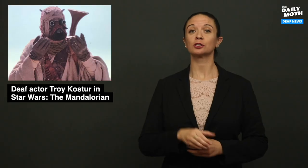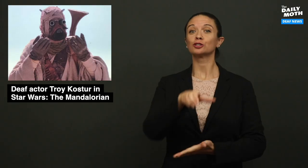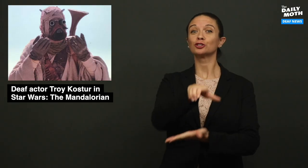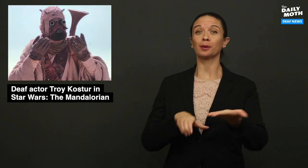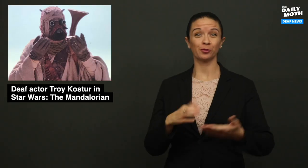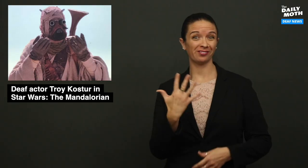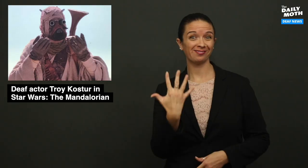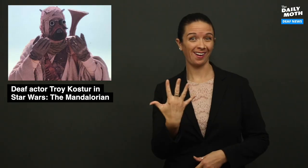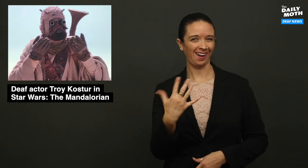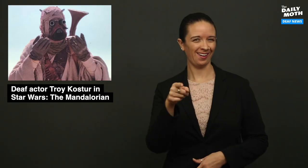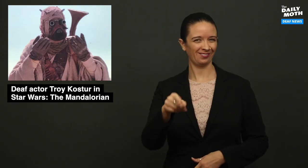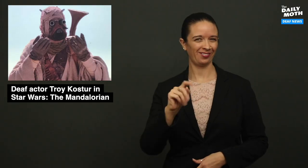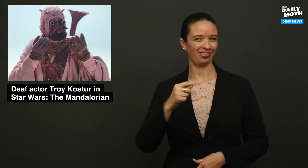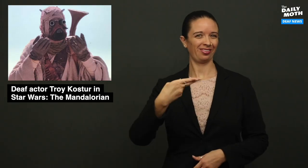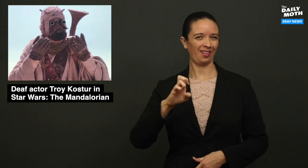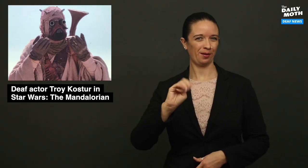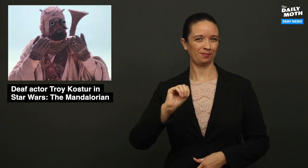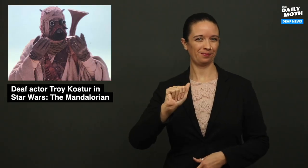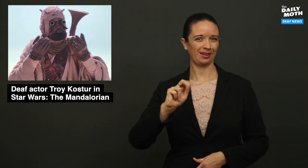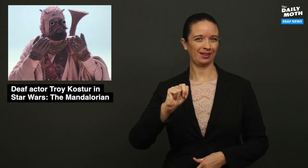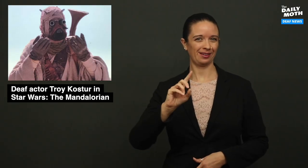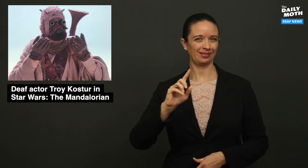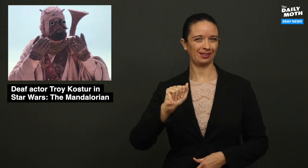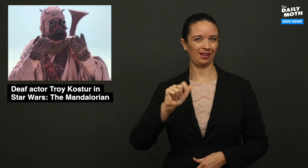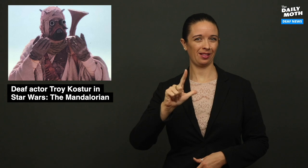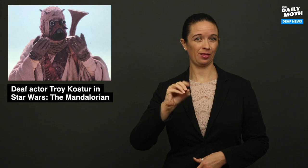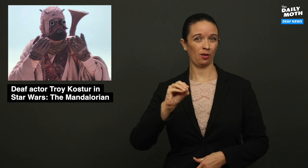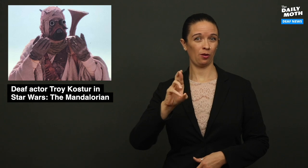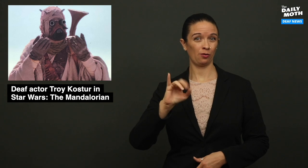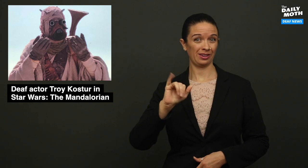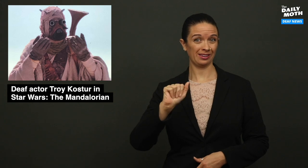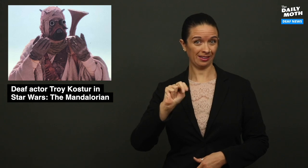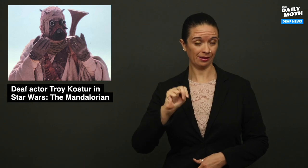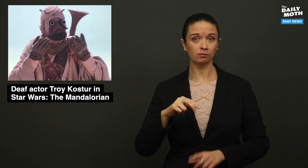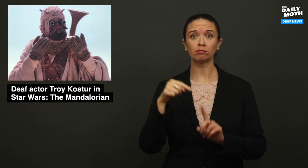In Chapter 5 of The Mandalorian,